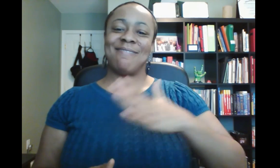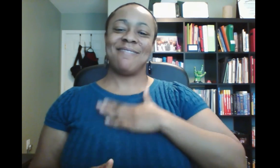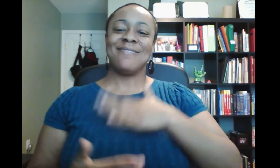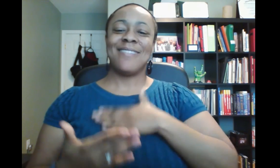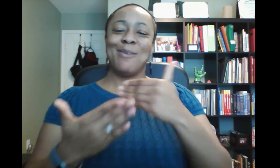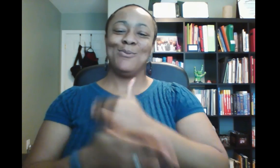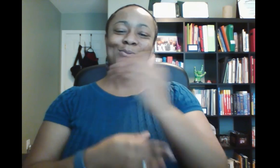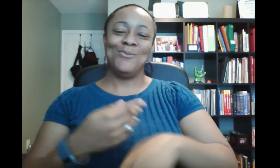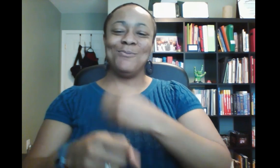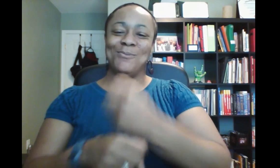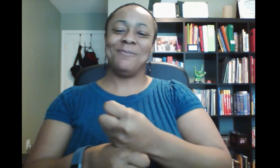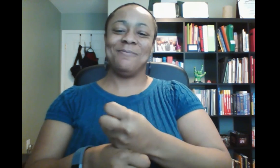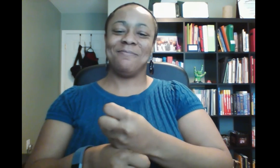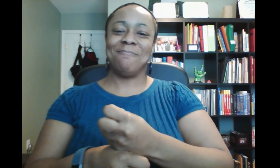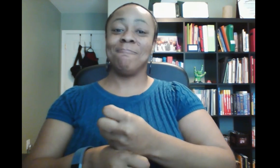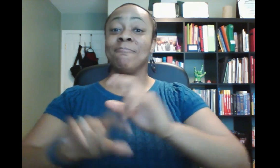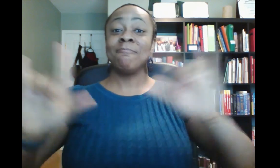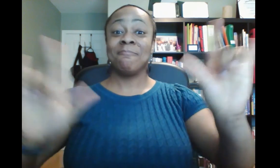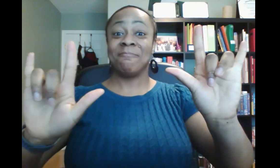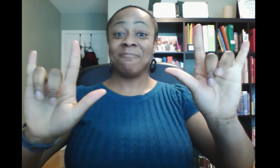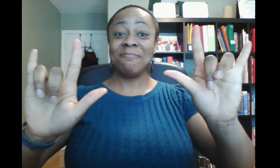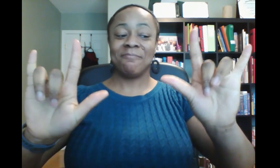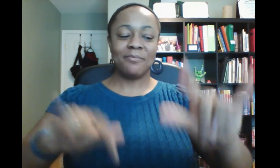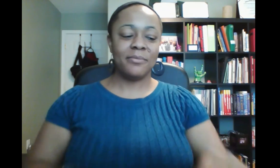and happy new year. ILY!